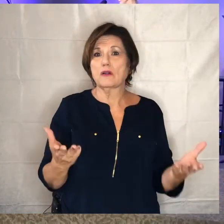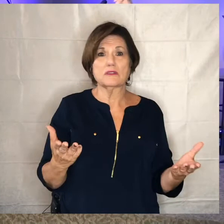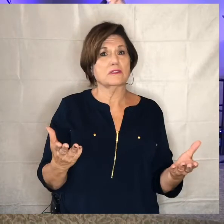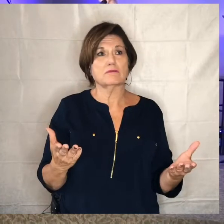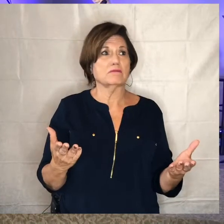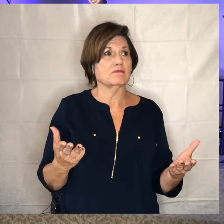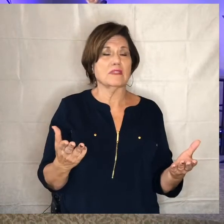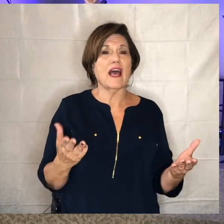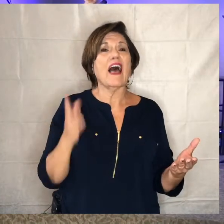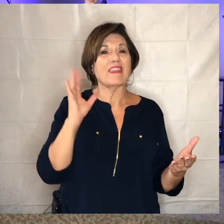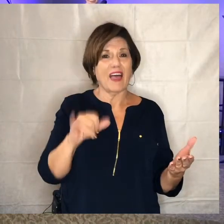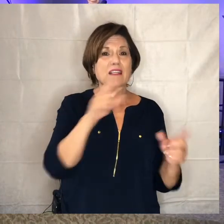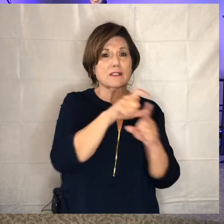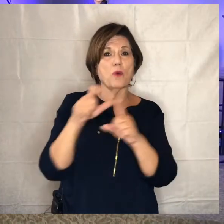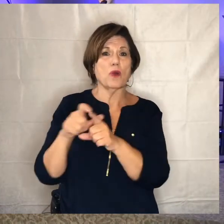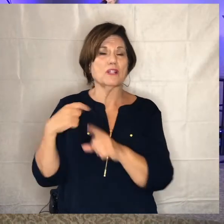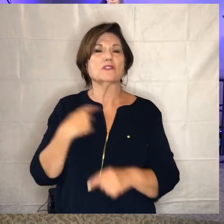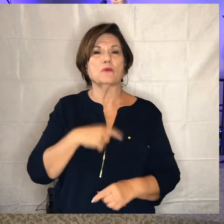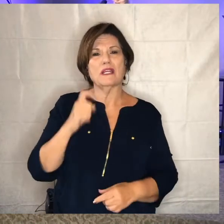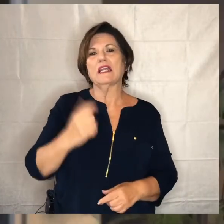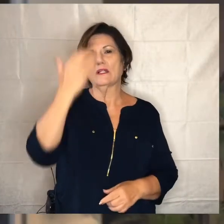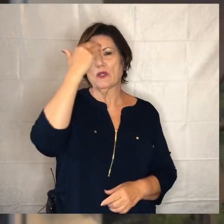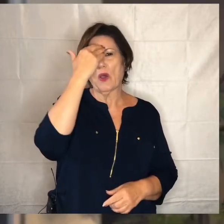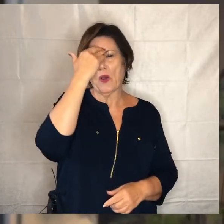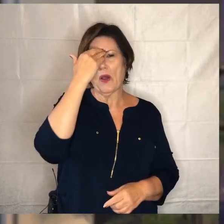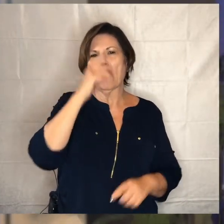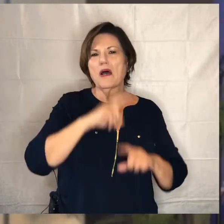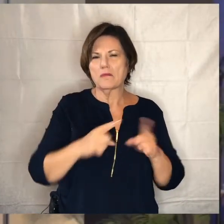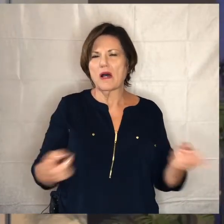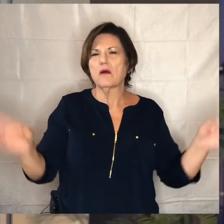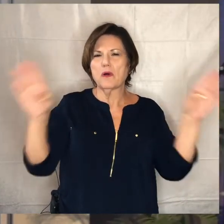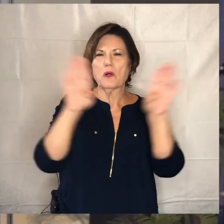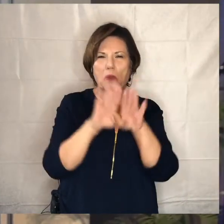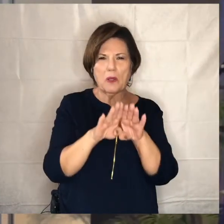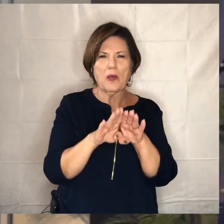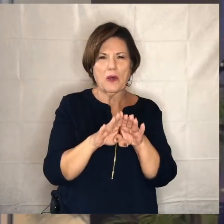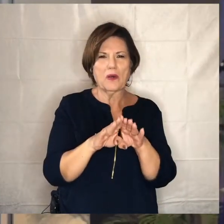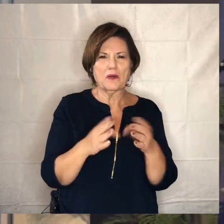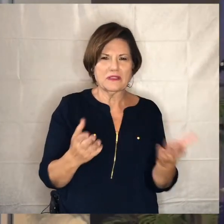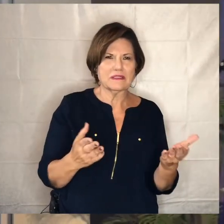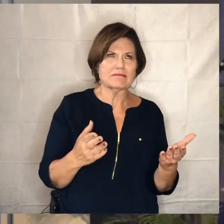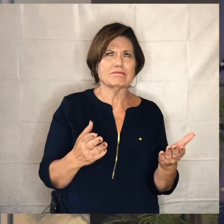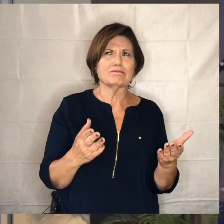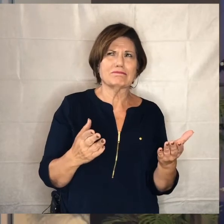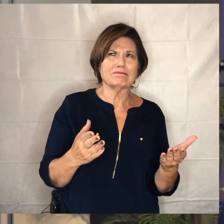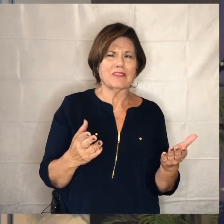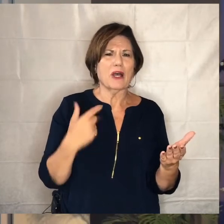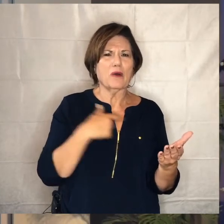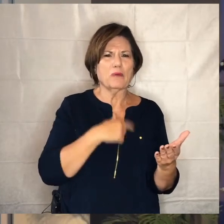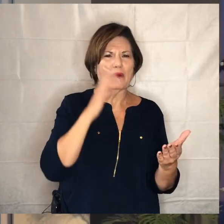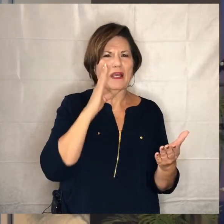that's the words that we want to hear um but let me benedict us i don't think that's a verb but we're going to use it that way anyways